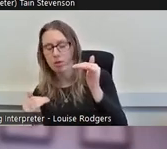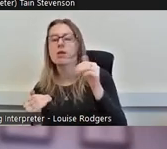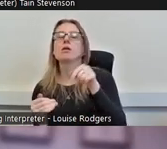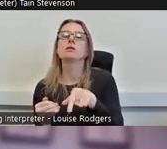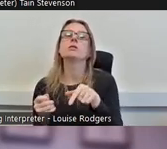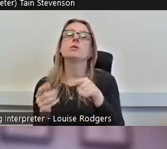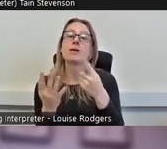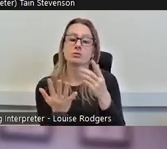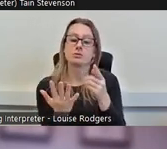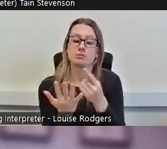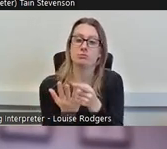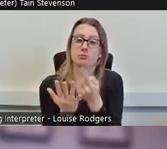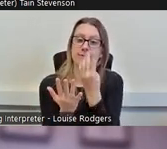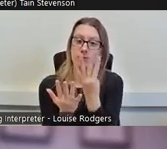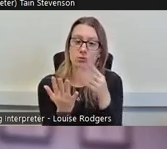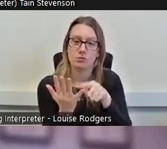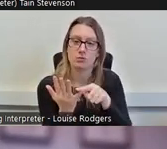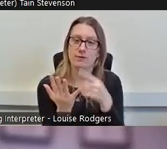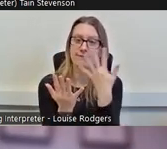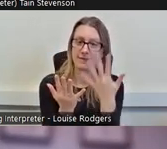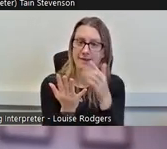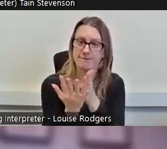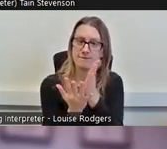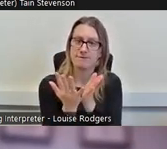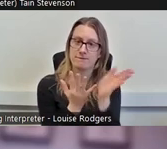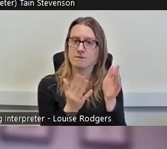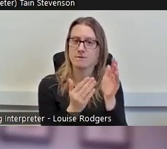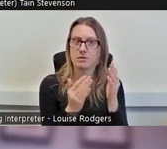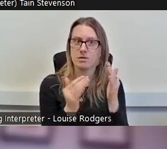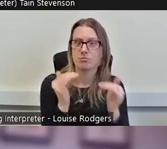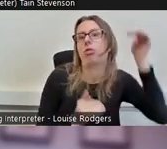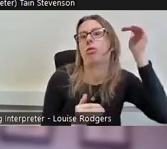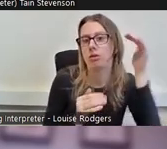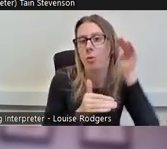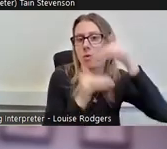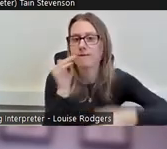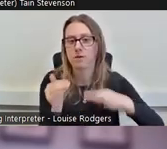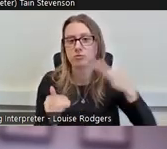5, it's overrepresented and the most pronounced difference is for those living in quintile 5,